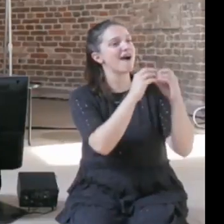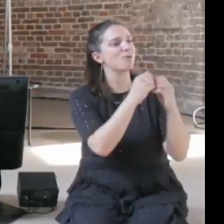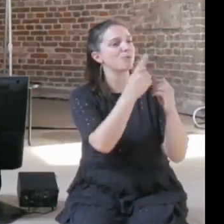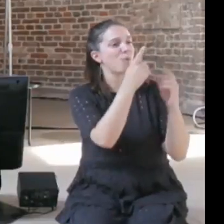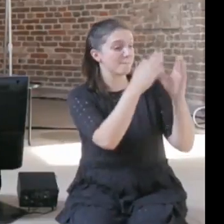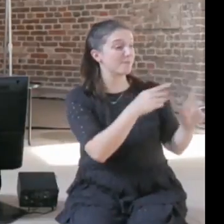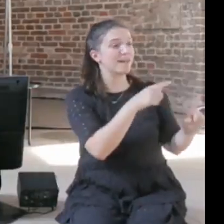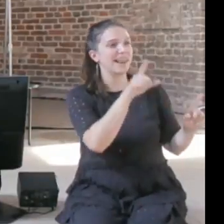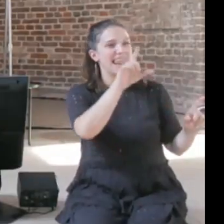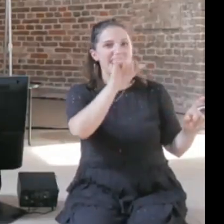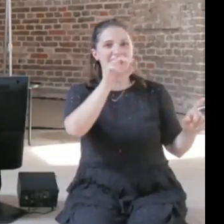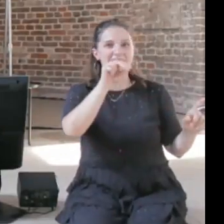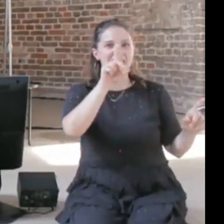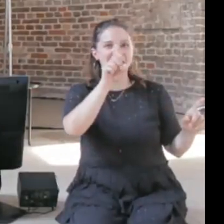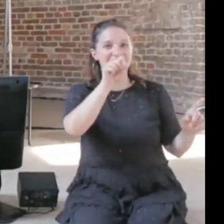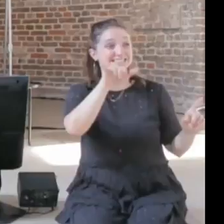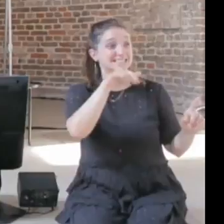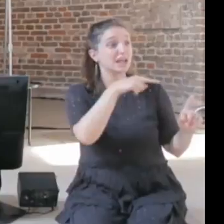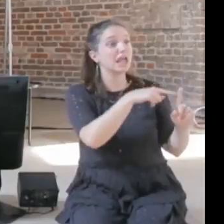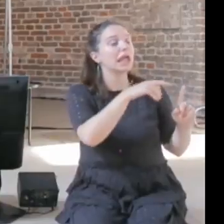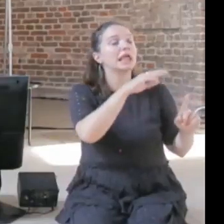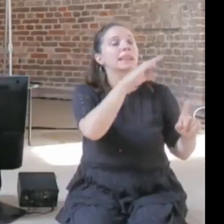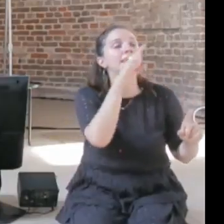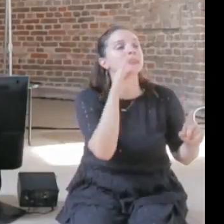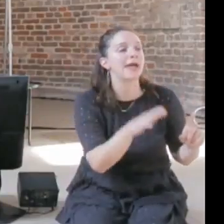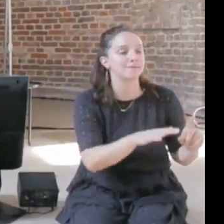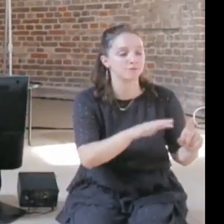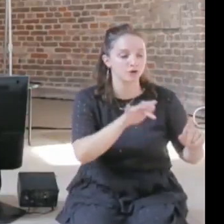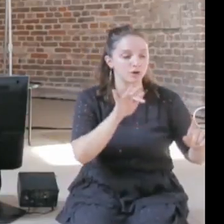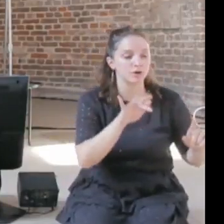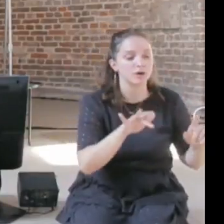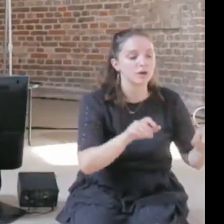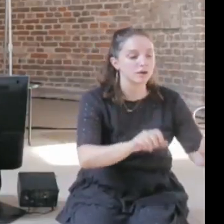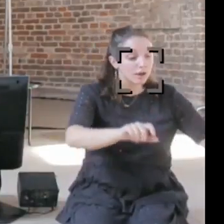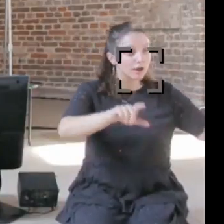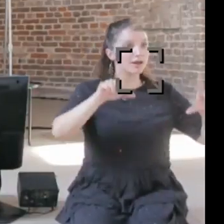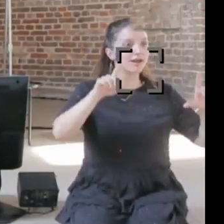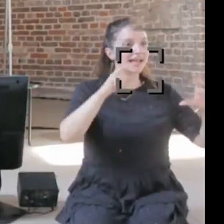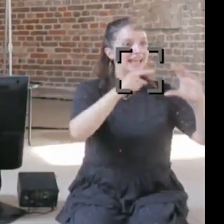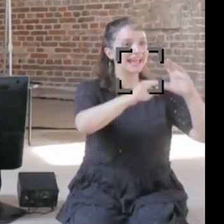and so you have to have at least a sensibility to understand the architecture, otherwise